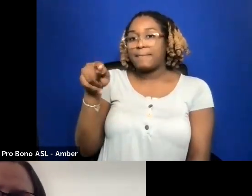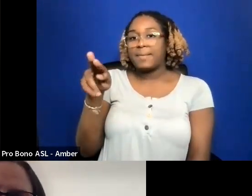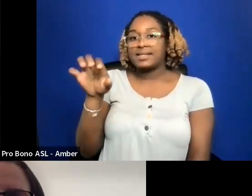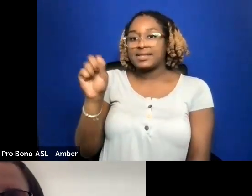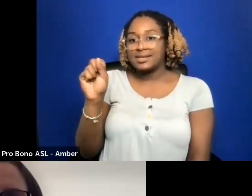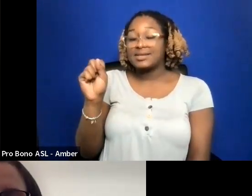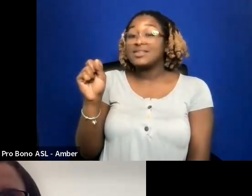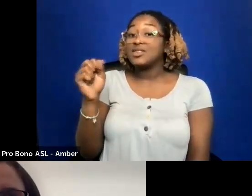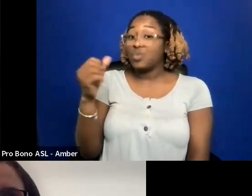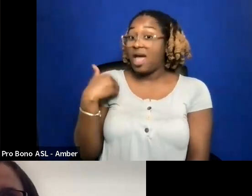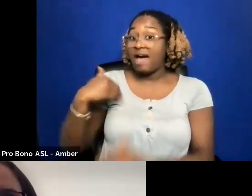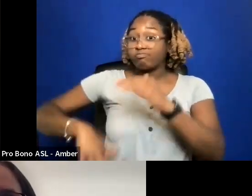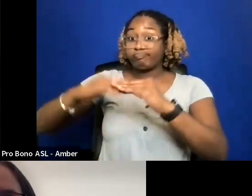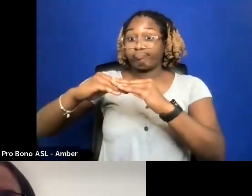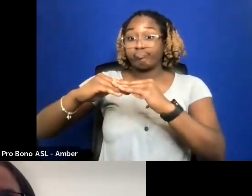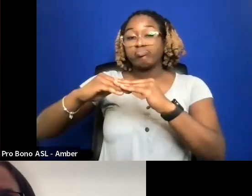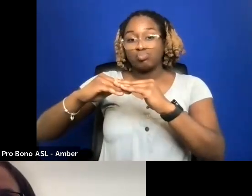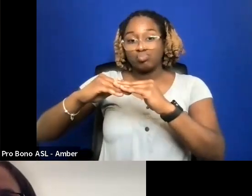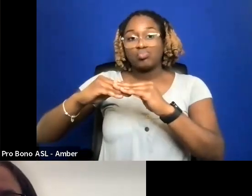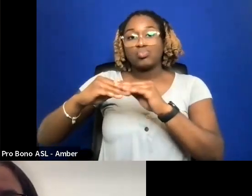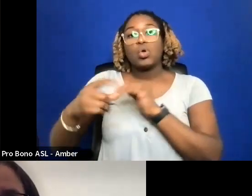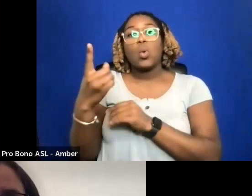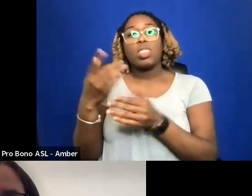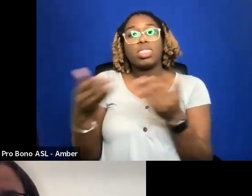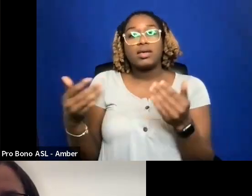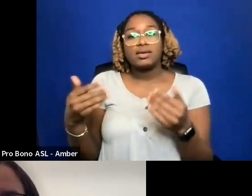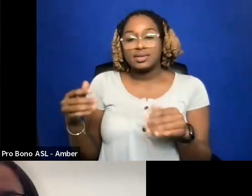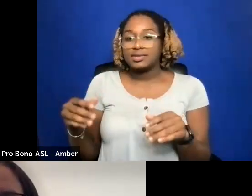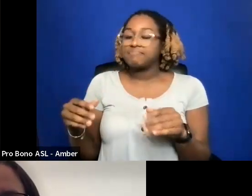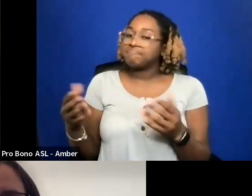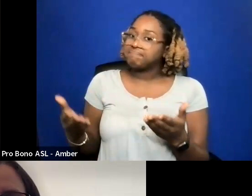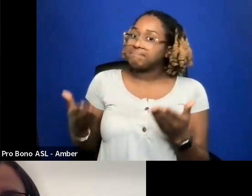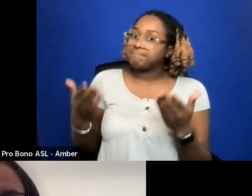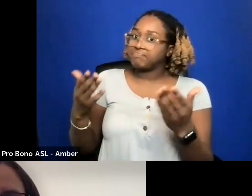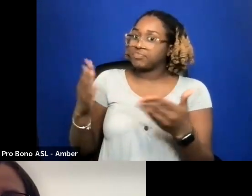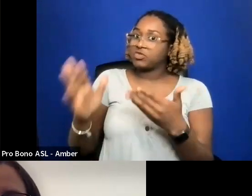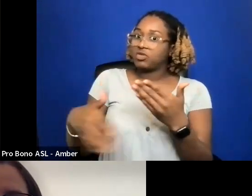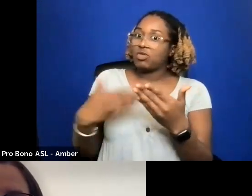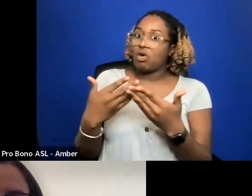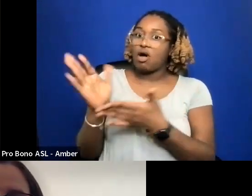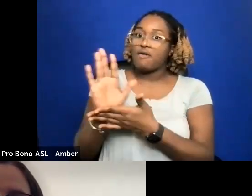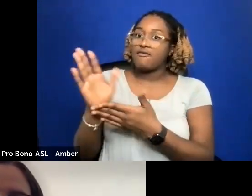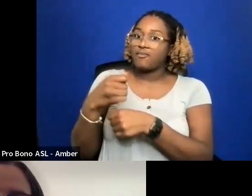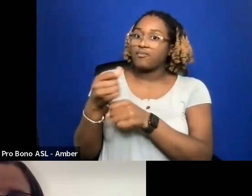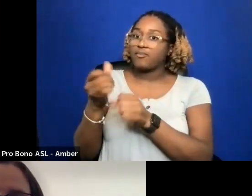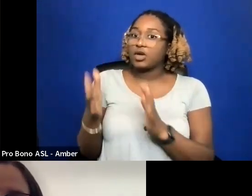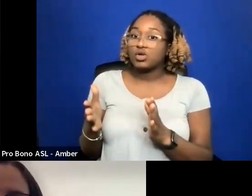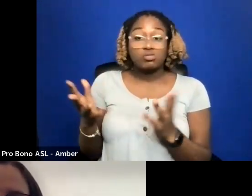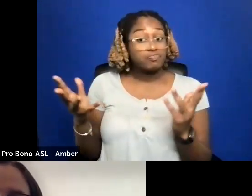ONE OF THE THINGS I SUGGEST TO ALL FILMMAKER S IS THAT THEY DO THEIR OWN POST PRODUCTION TECHNICAL